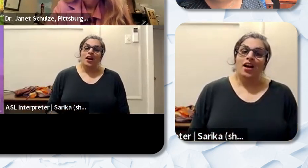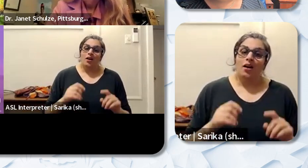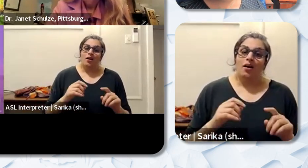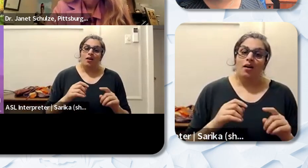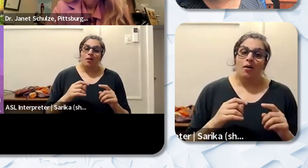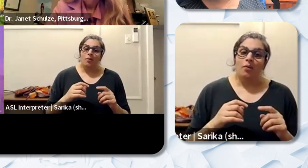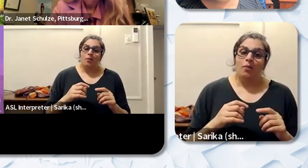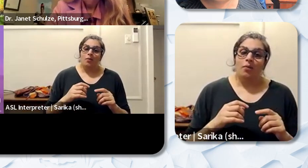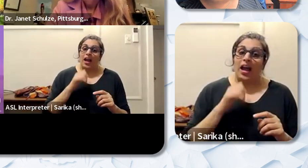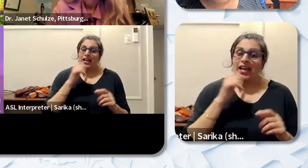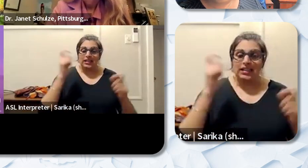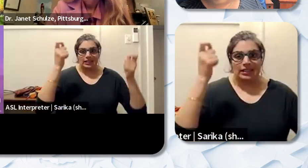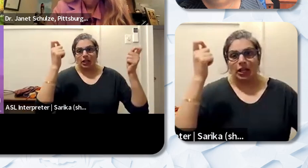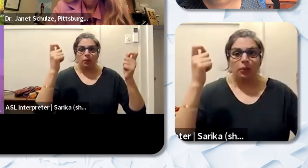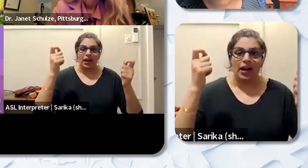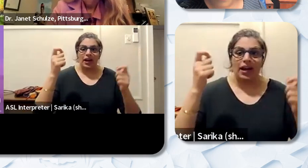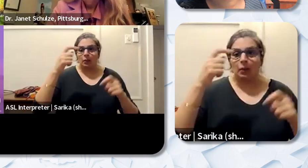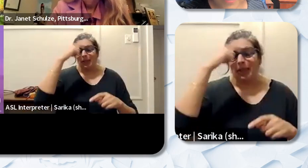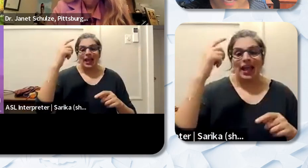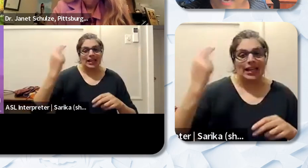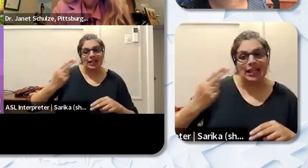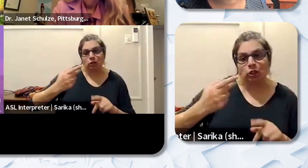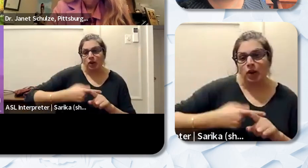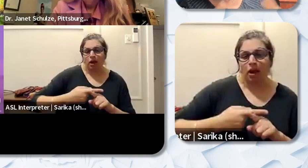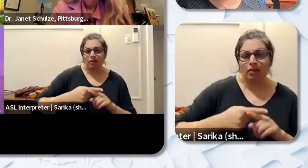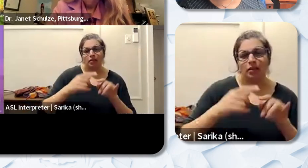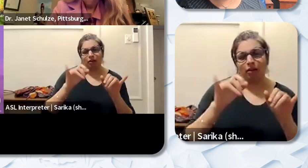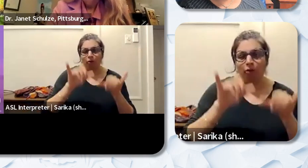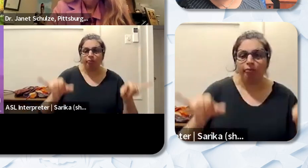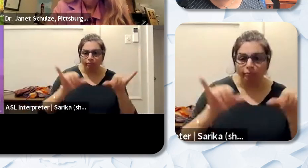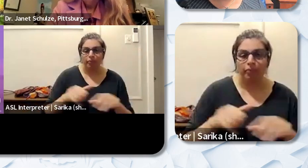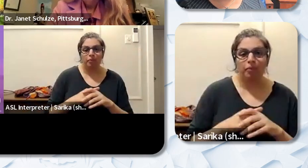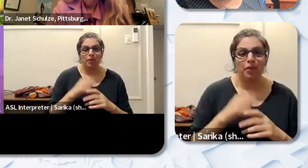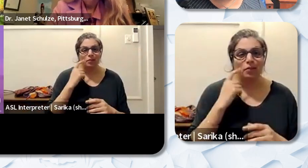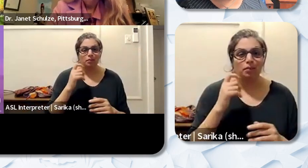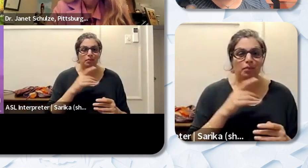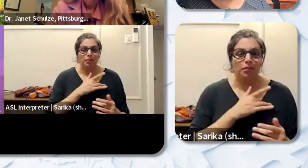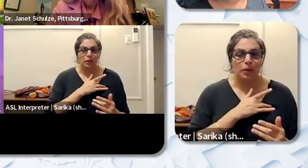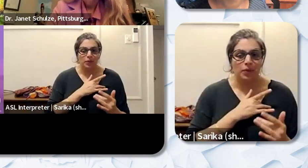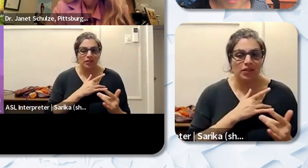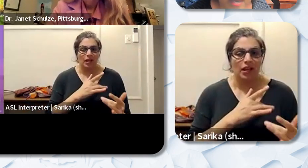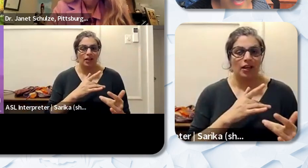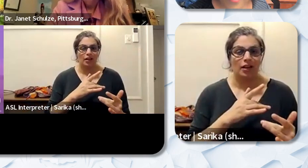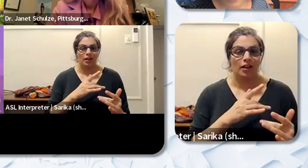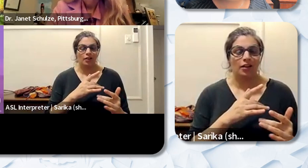celebrate Black history the way it was celebrated because people tended to deal with food. It has